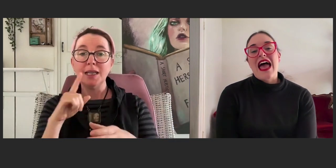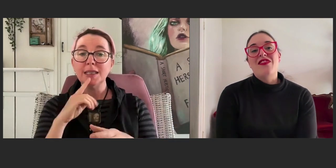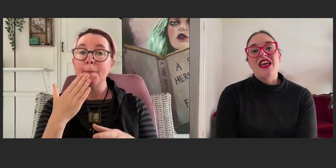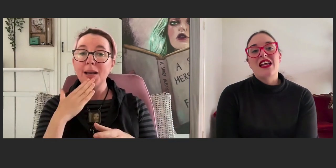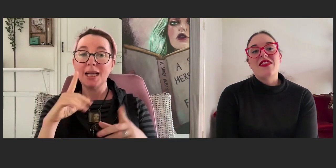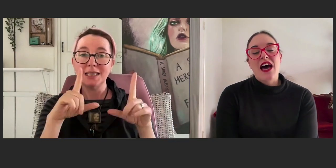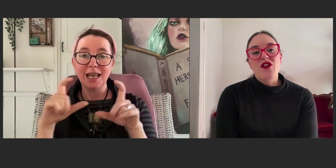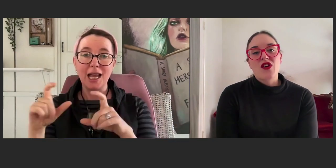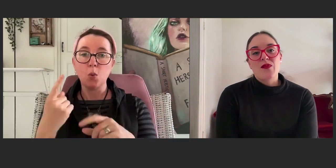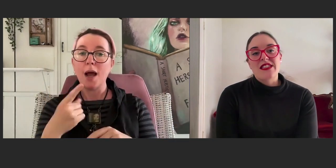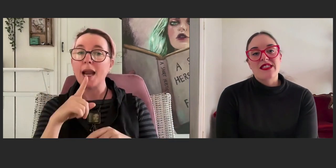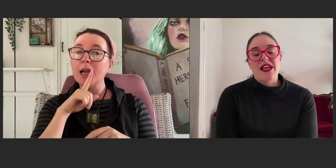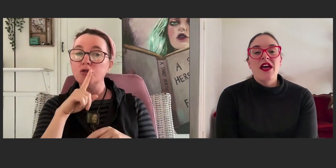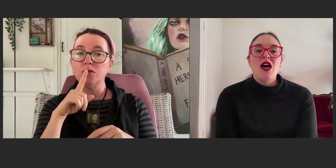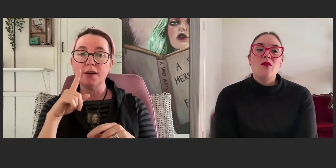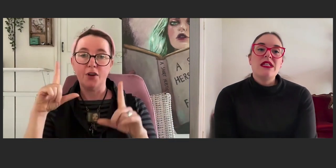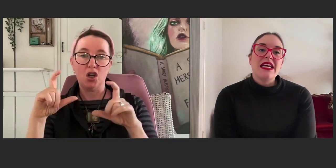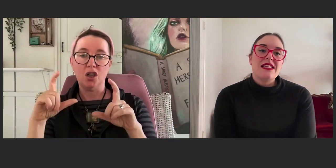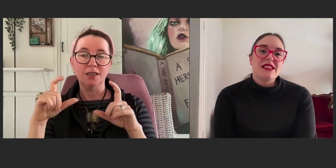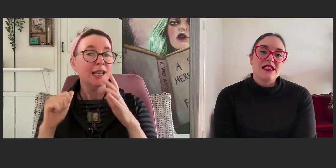And then the other group they said, please,